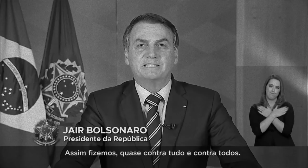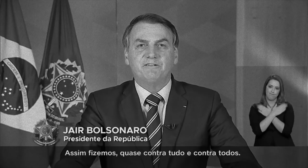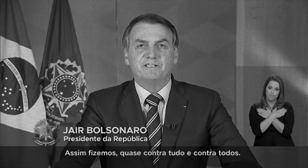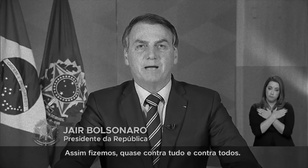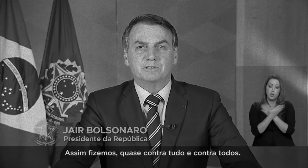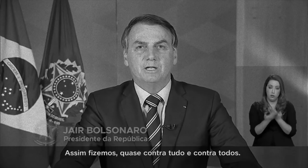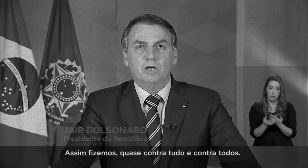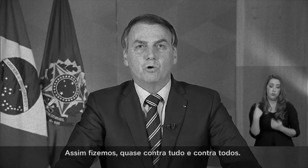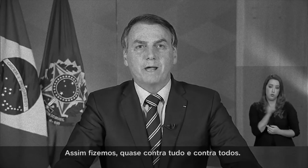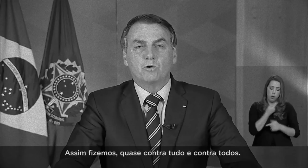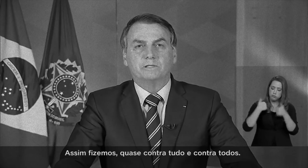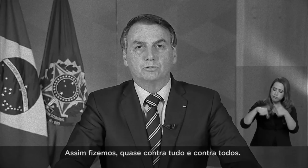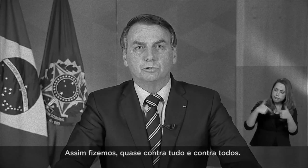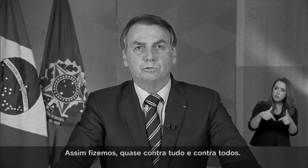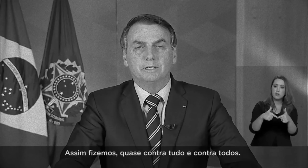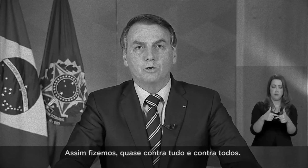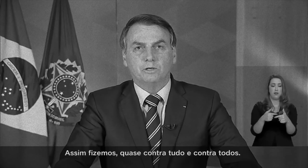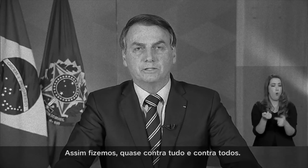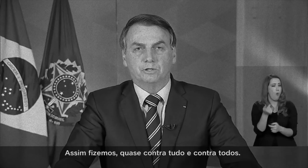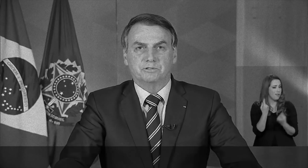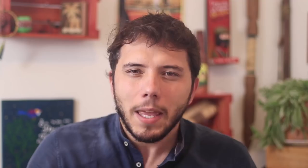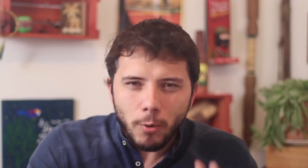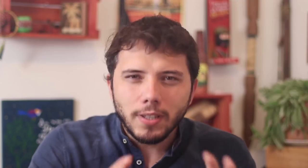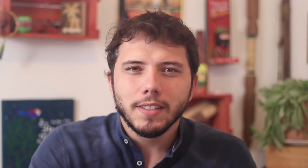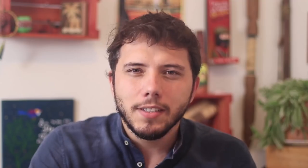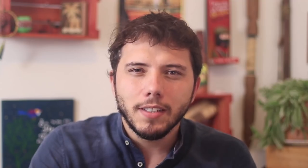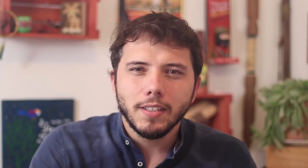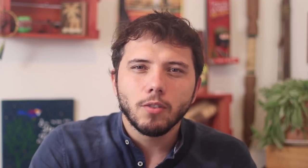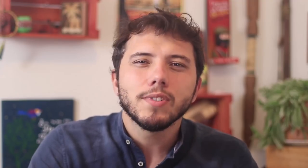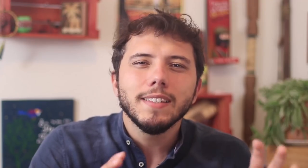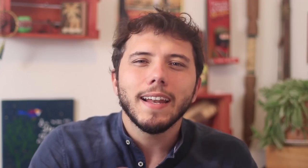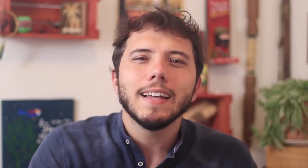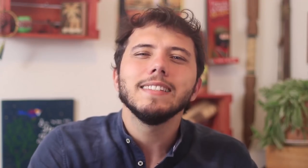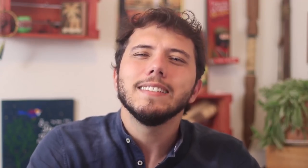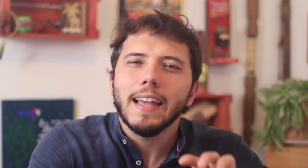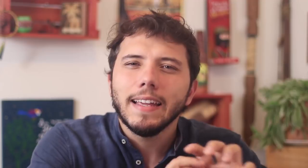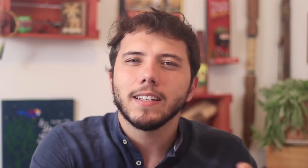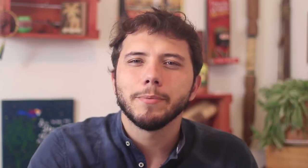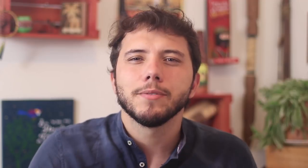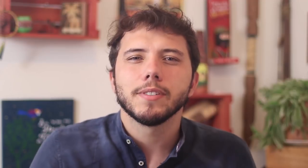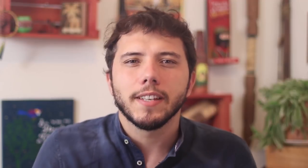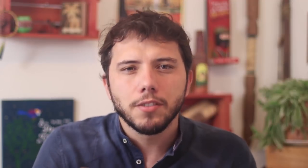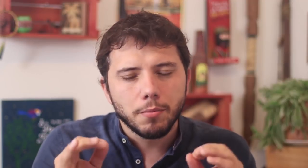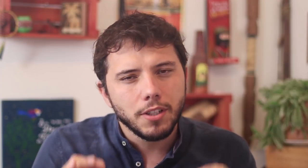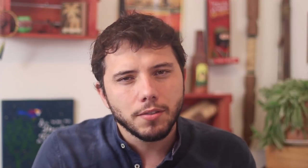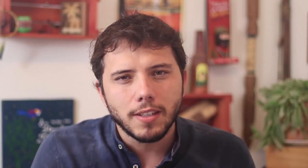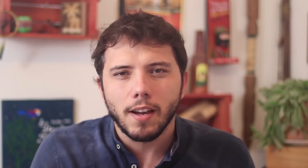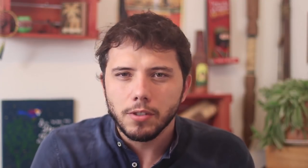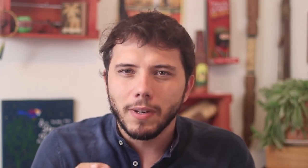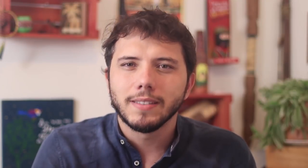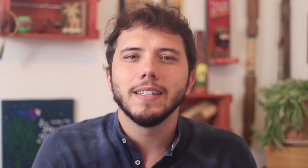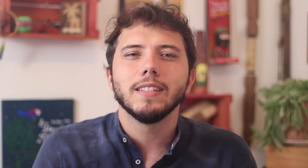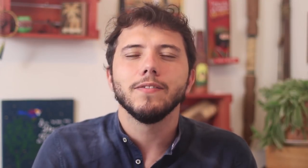We did so, against almost everything and everyone. It's important to consider this idea that people have that Health Minister Mandetta